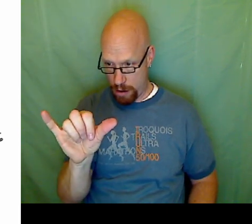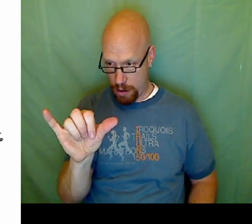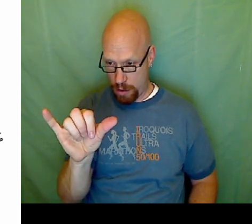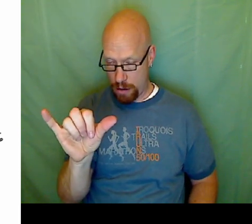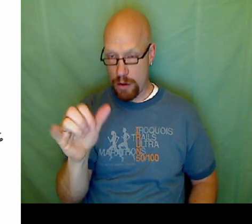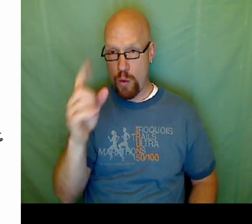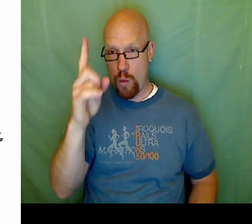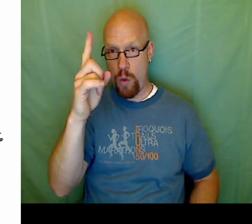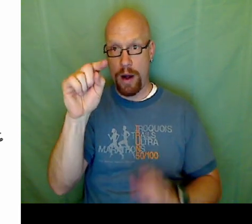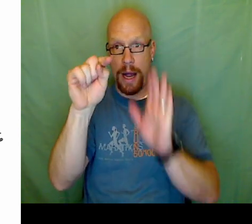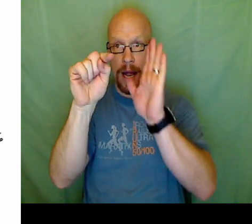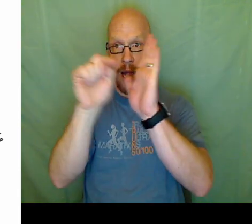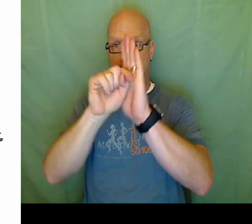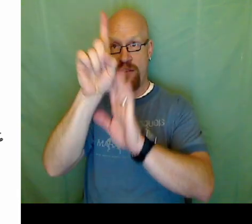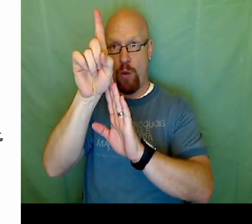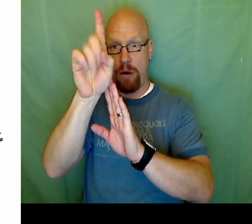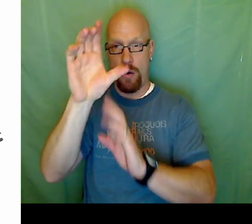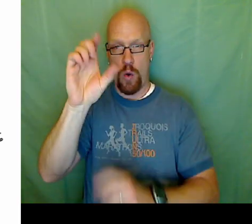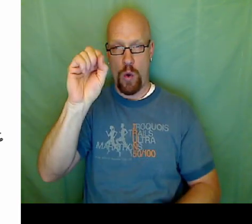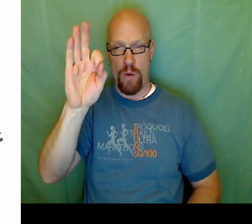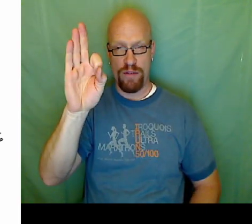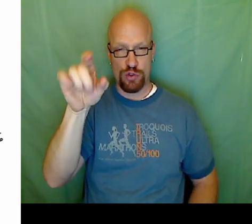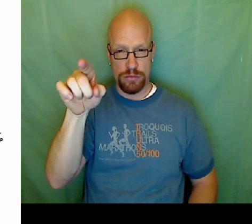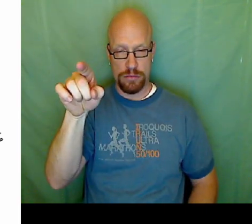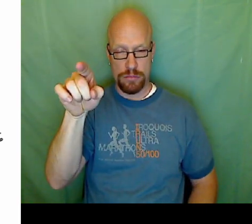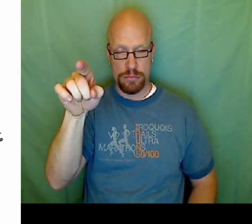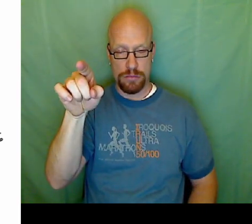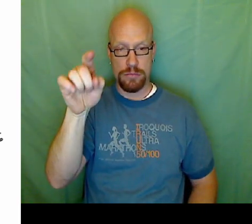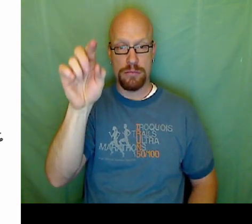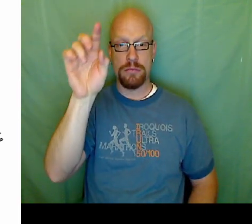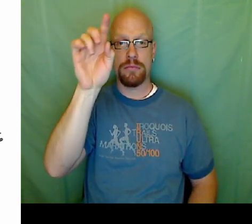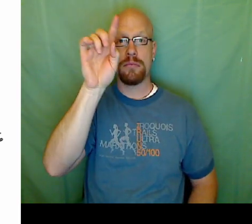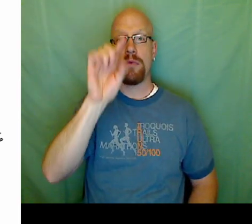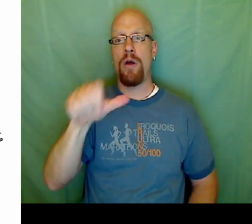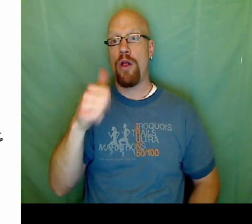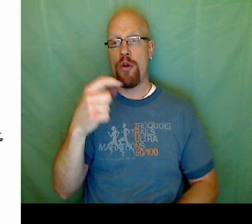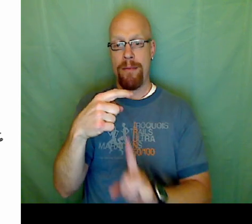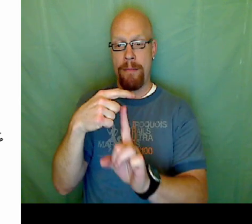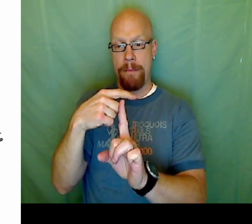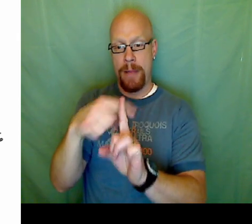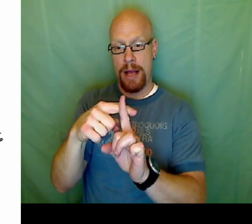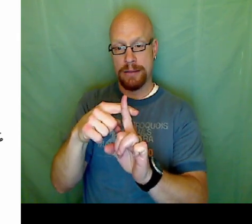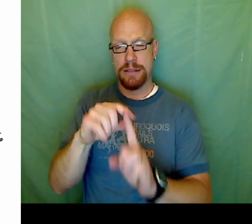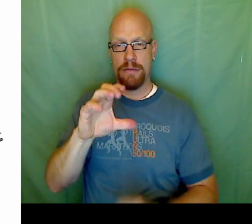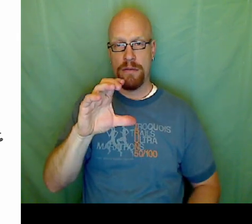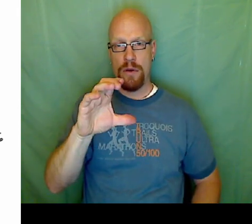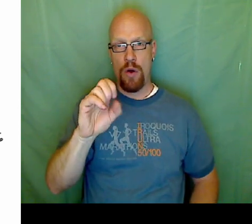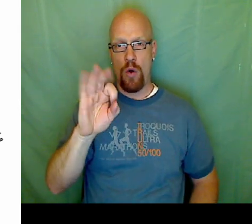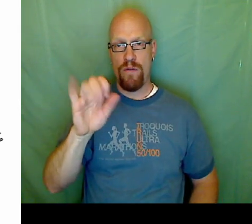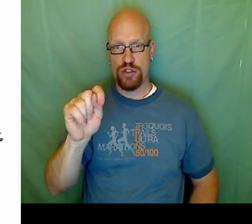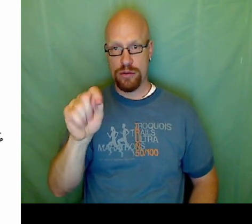Now, let's pause for a second. Did you see what happened? We have our Y variables in both the equations.